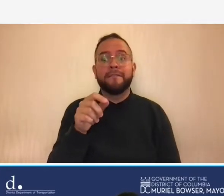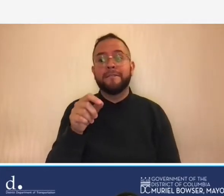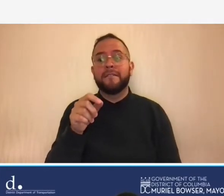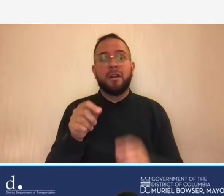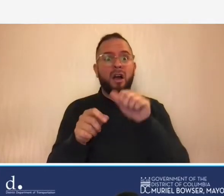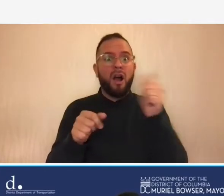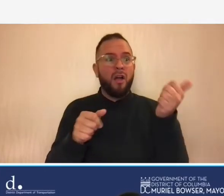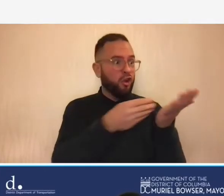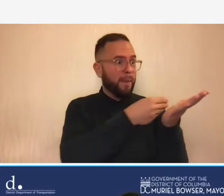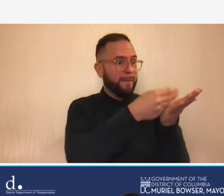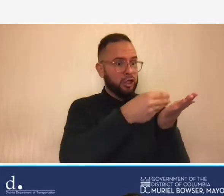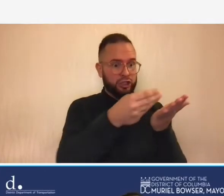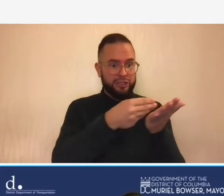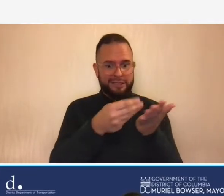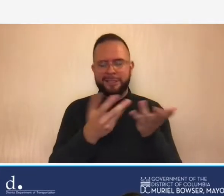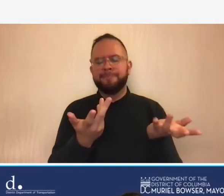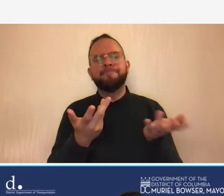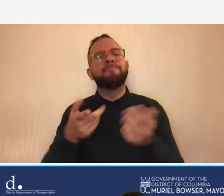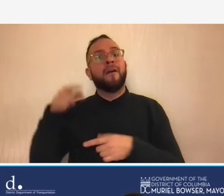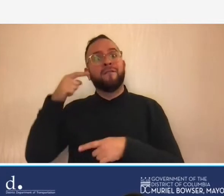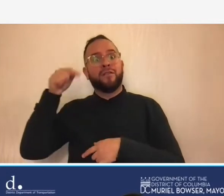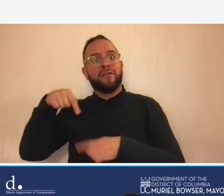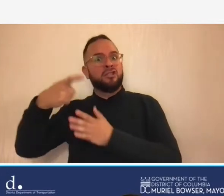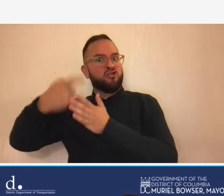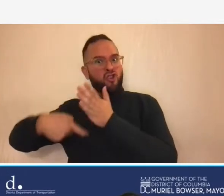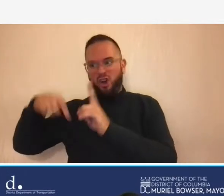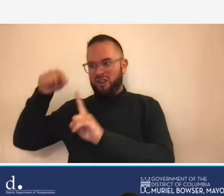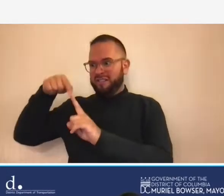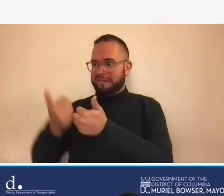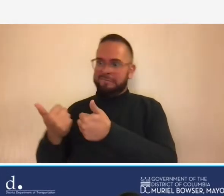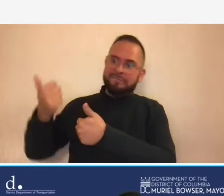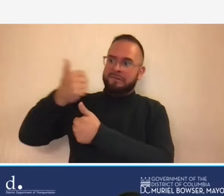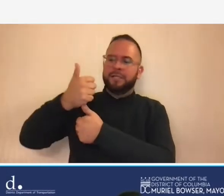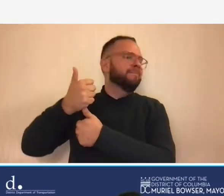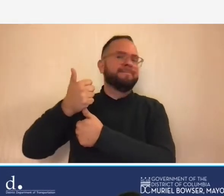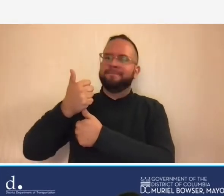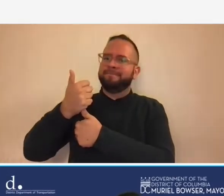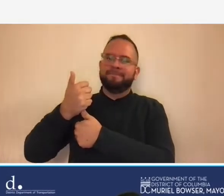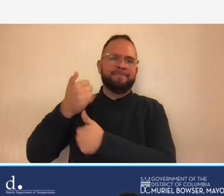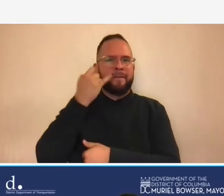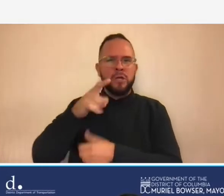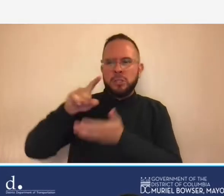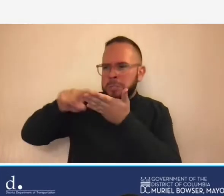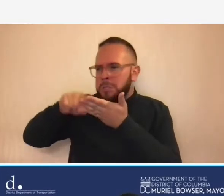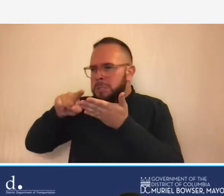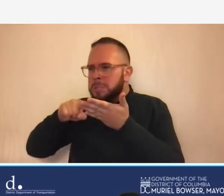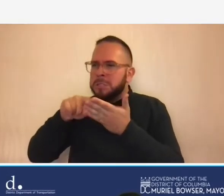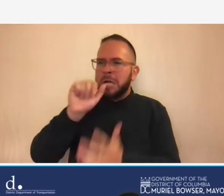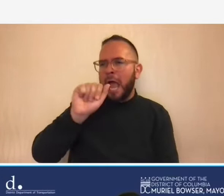cost is not the primary consideration when you're procuring a e services so a e services are